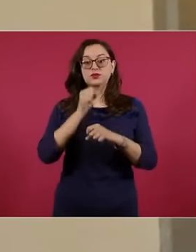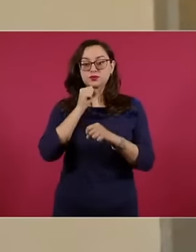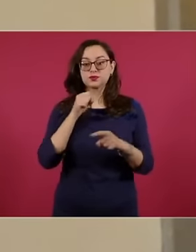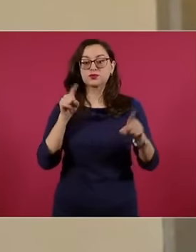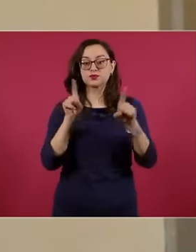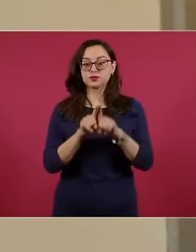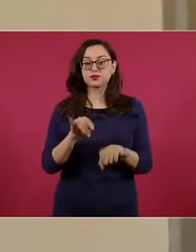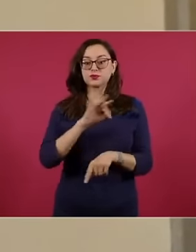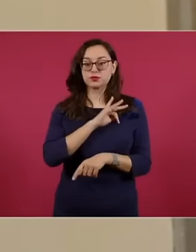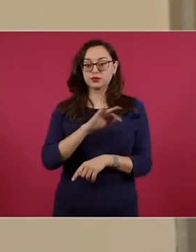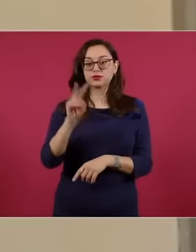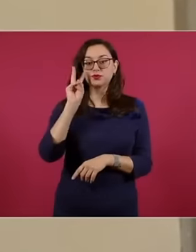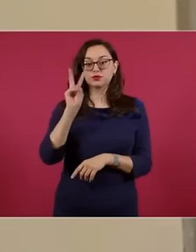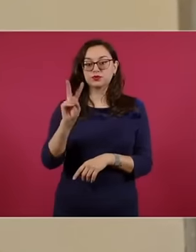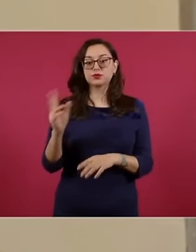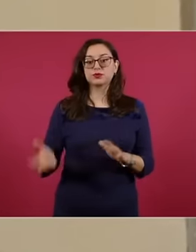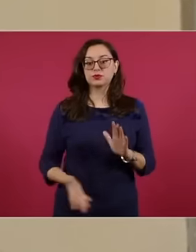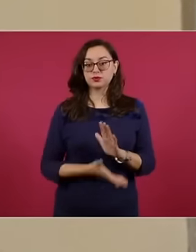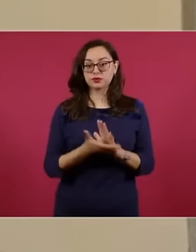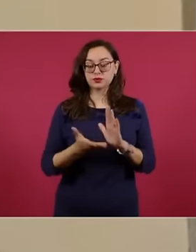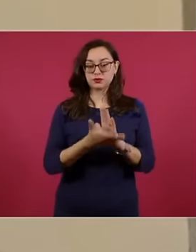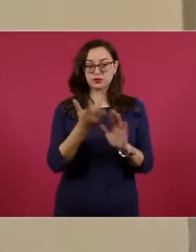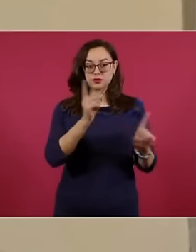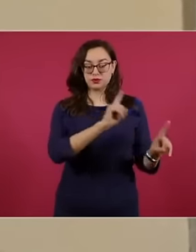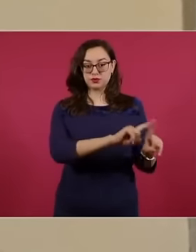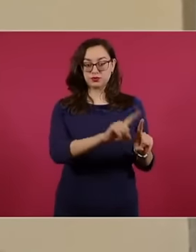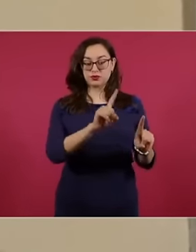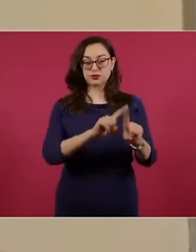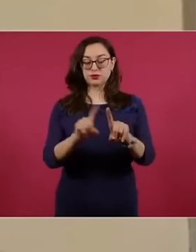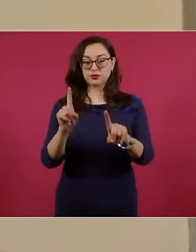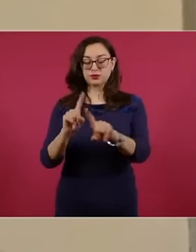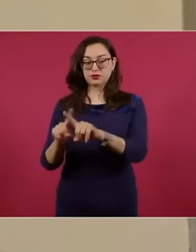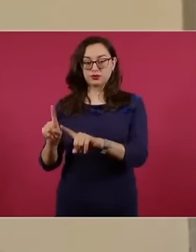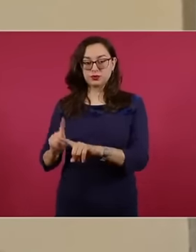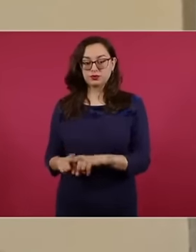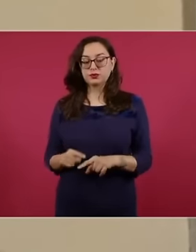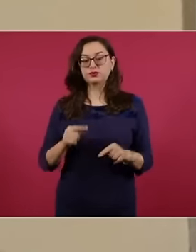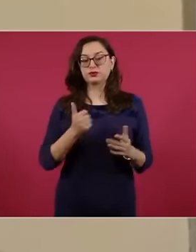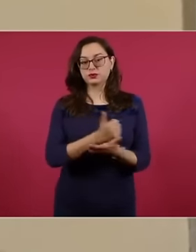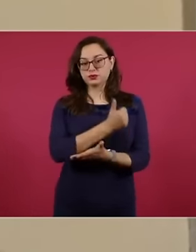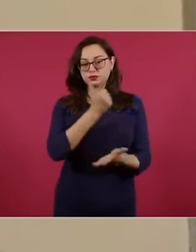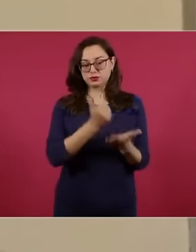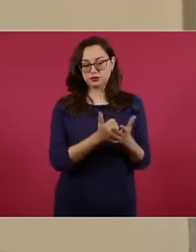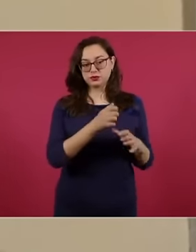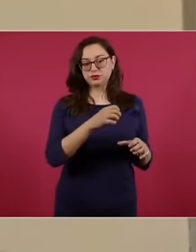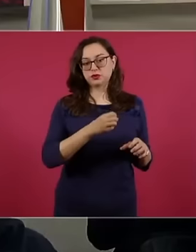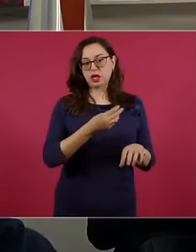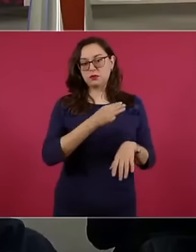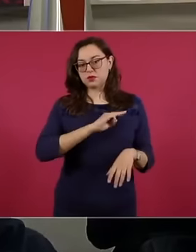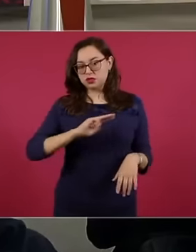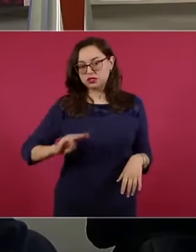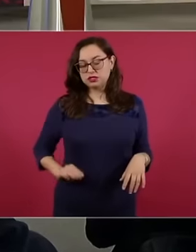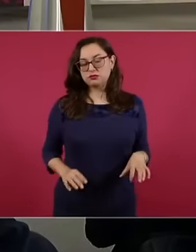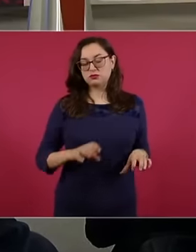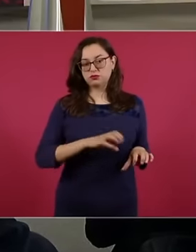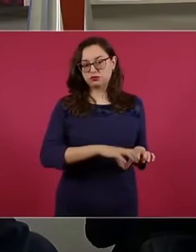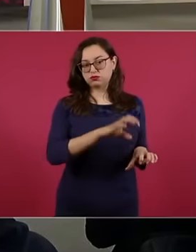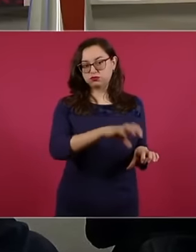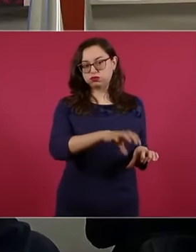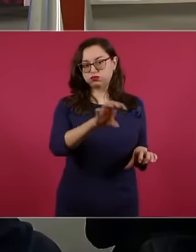the different constructions in Pichucalco, Juárez, Huimanguillo, Macuspana, Choapas, Palenque, Salto de